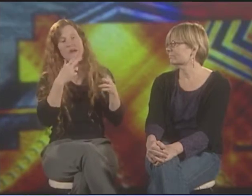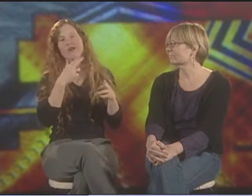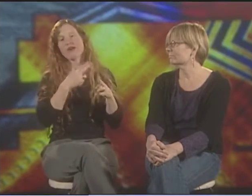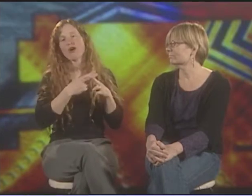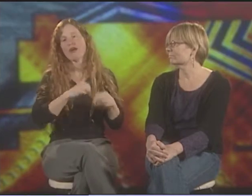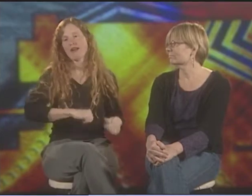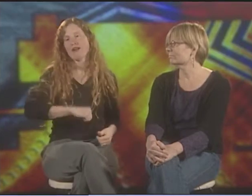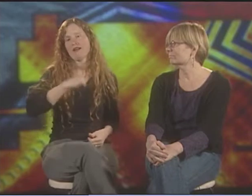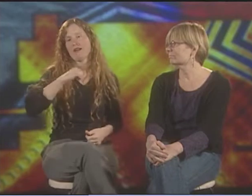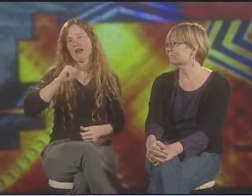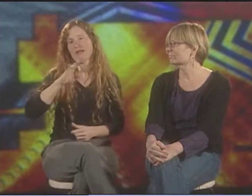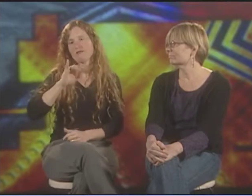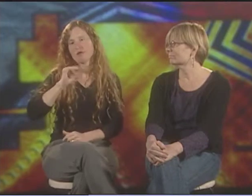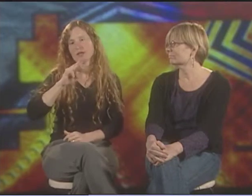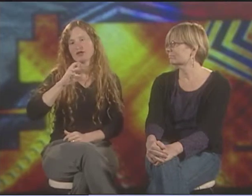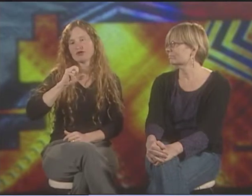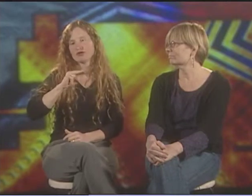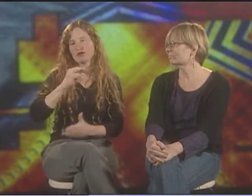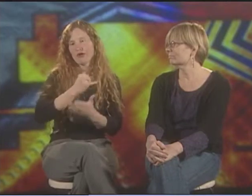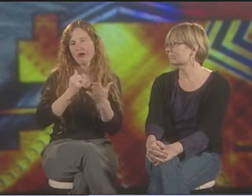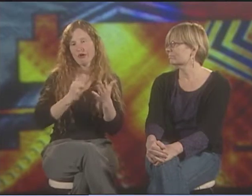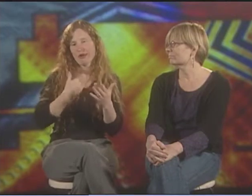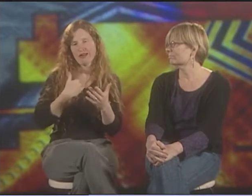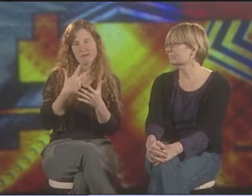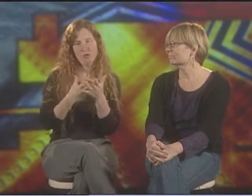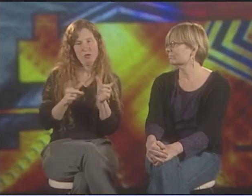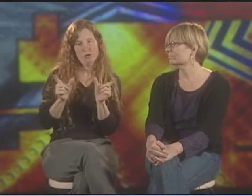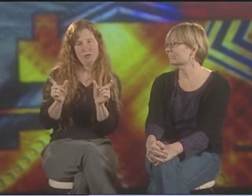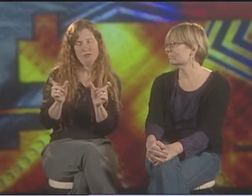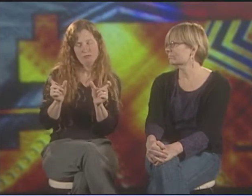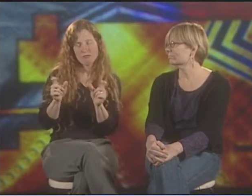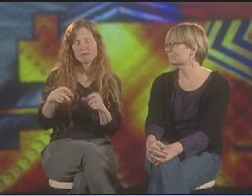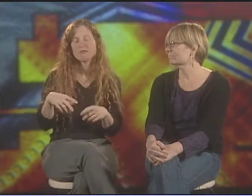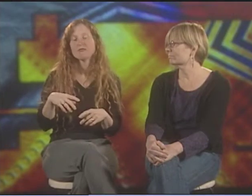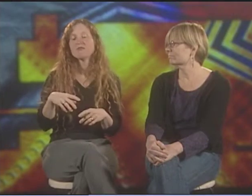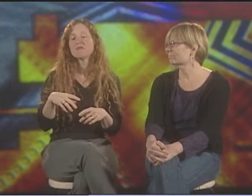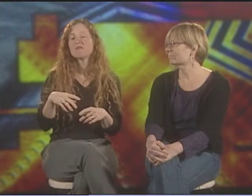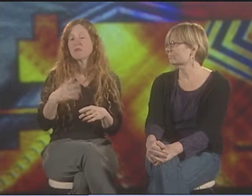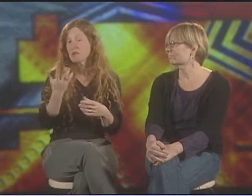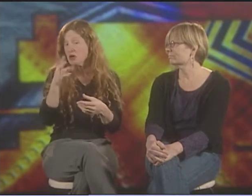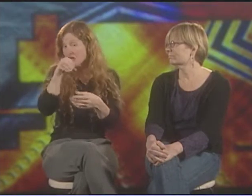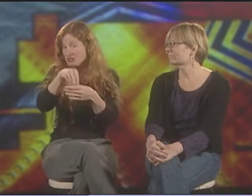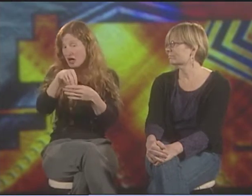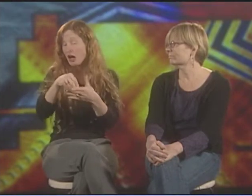AND THE MORE CELEBRATORY IS CALLED AFFIRMATION ARTWORK. SO WE HAVE BOTH OF THOSE CATEGORIES.